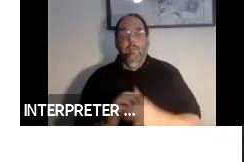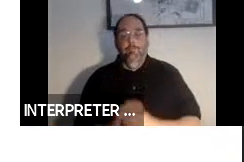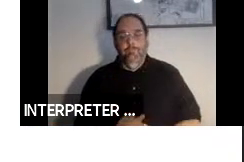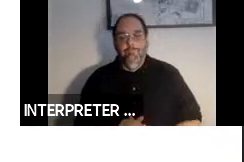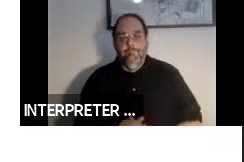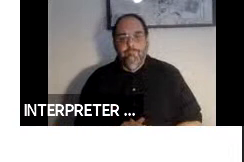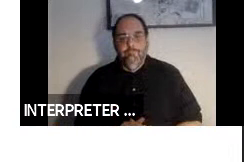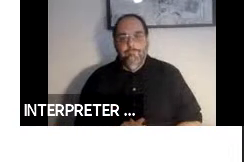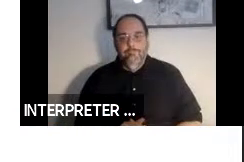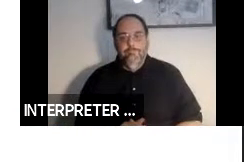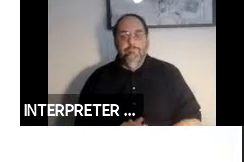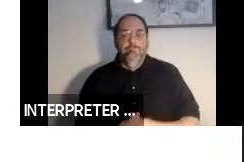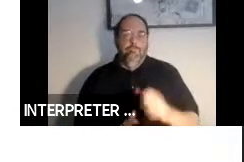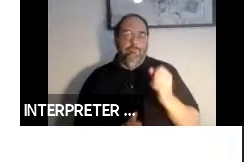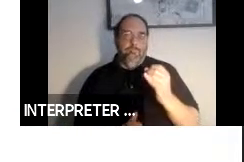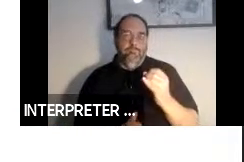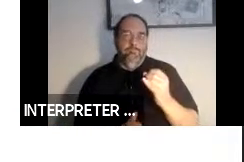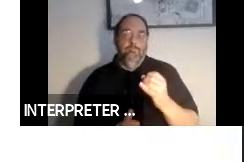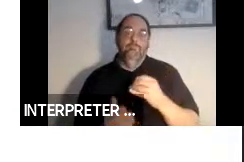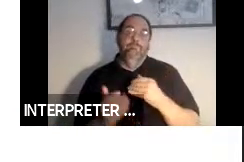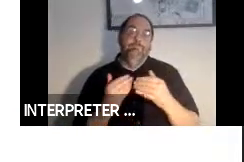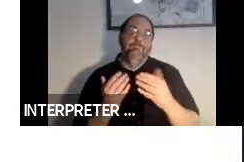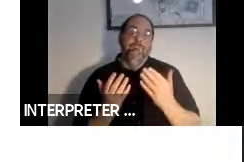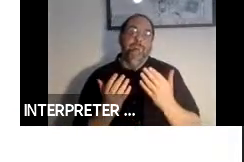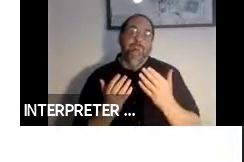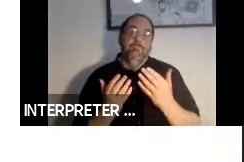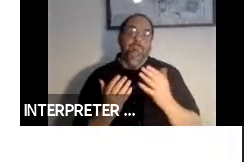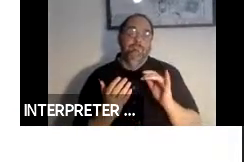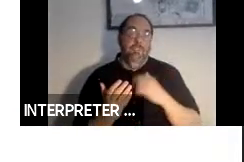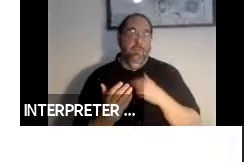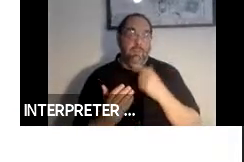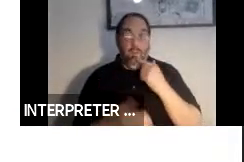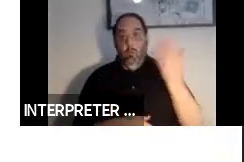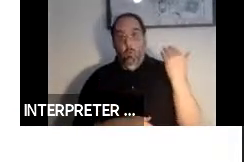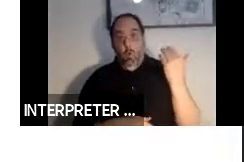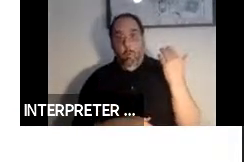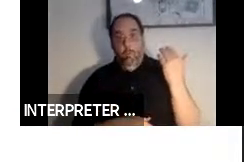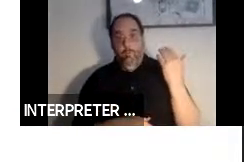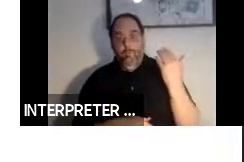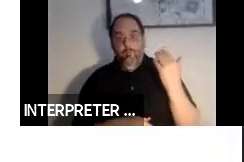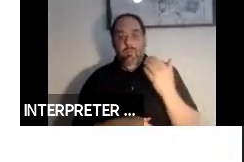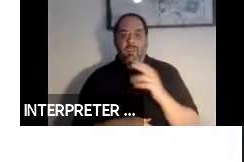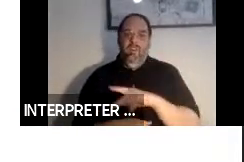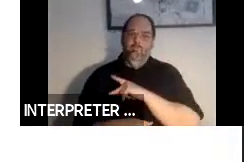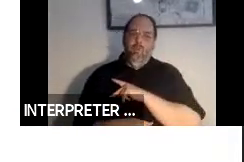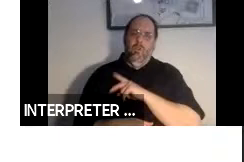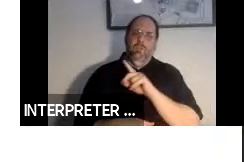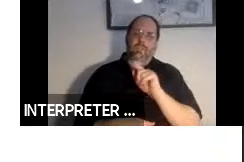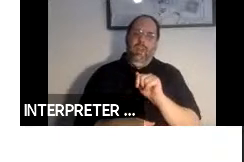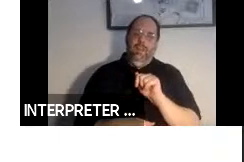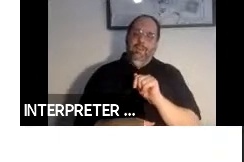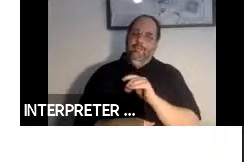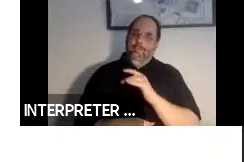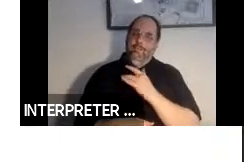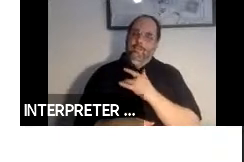So although as noted earlier any sort of personal data is highly sensitive. It can be misused.